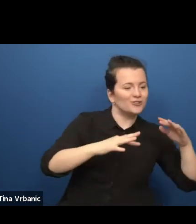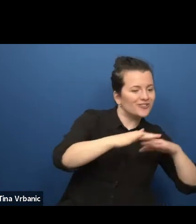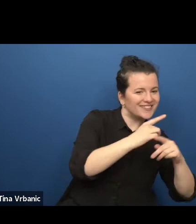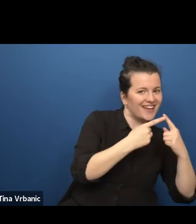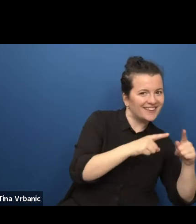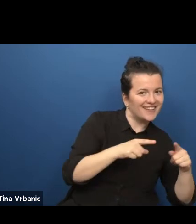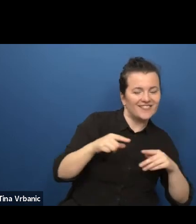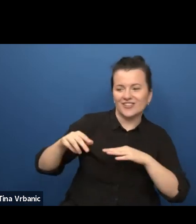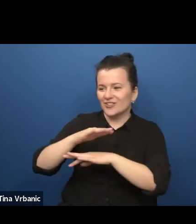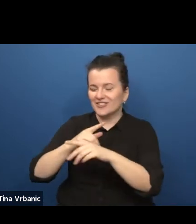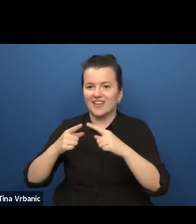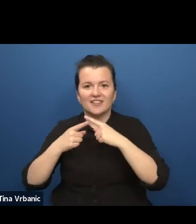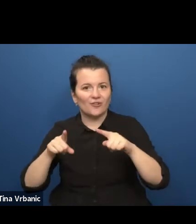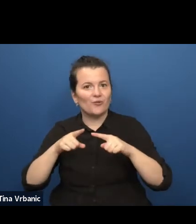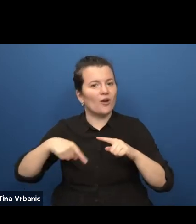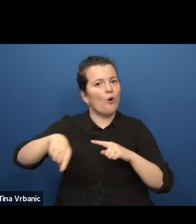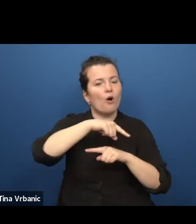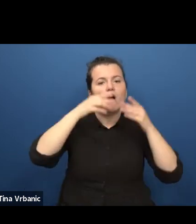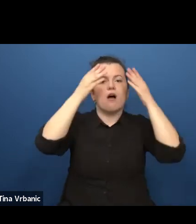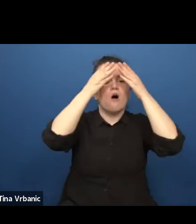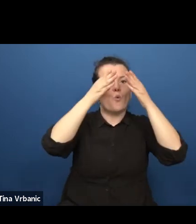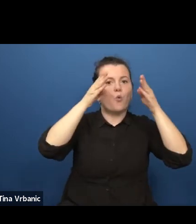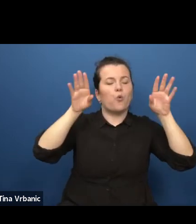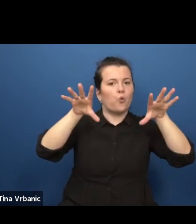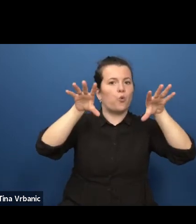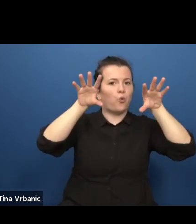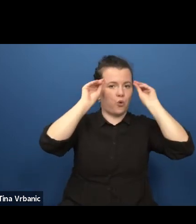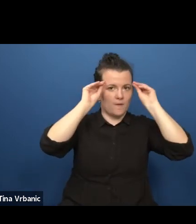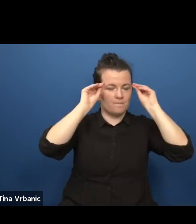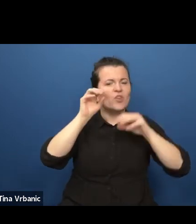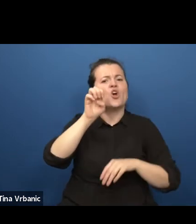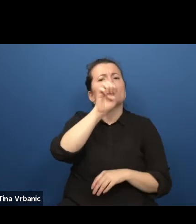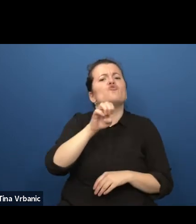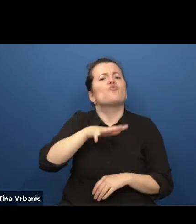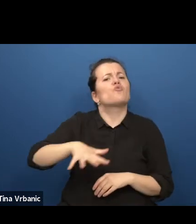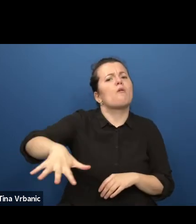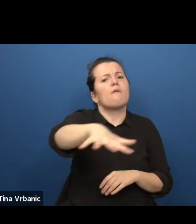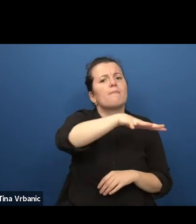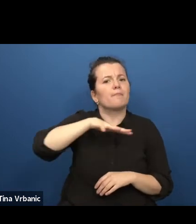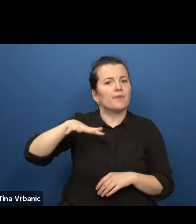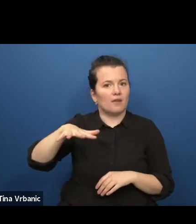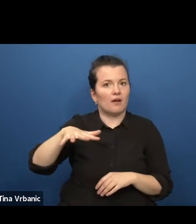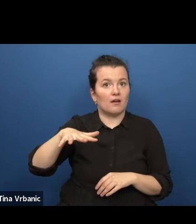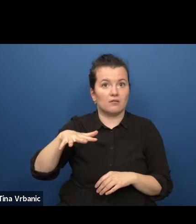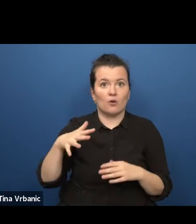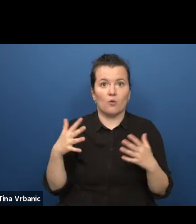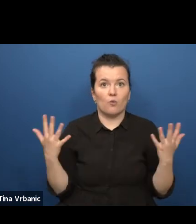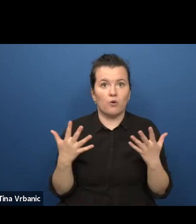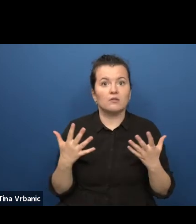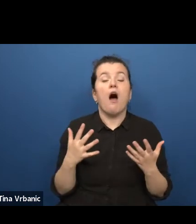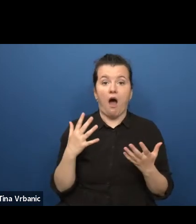Nevertheless, the European space is not defined by the mutual bond between its theatre makers.